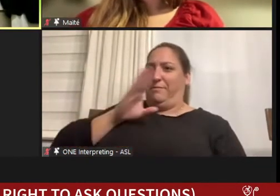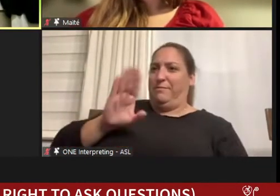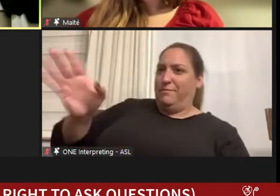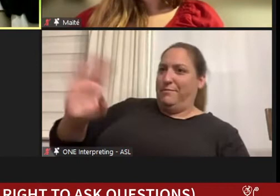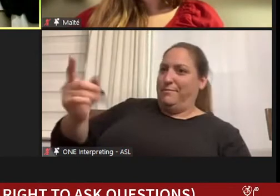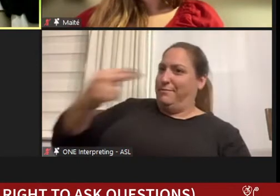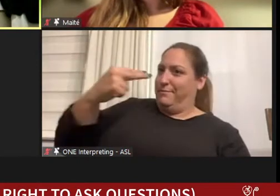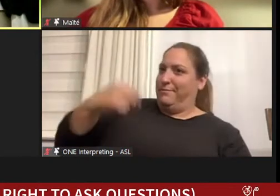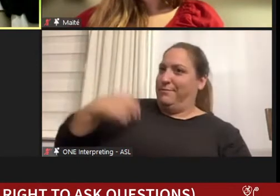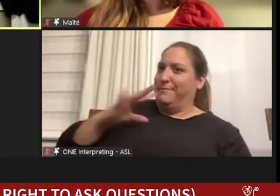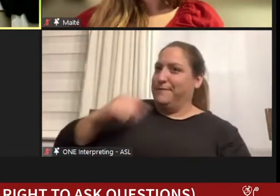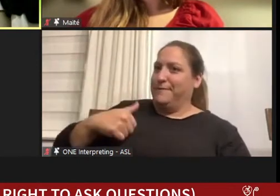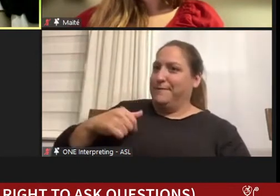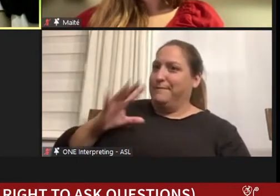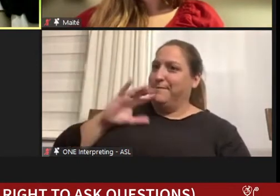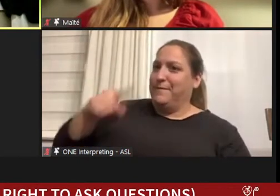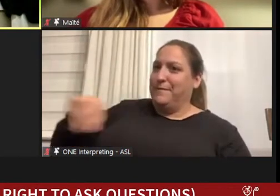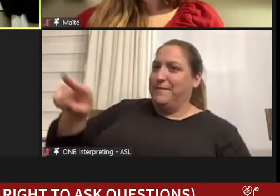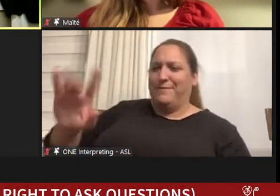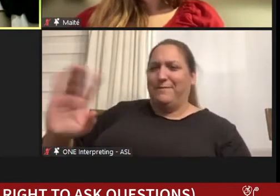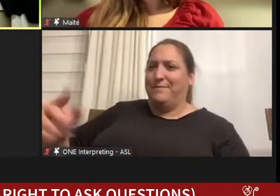These sorts of things, for example, are examples of ableism.